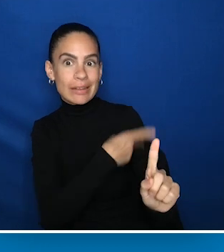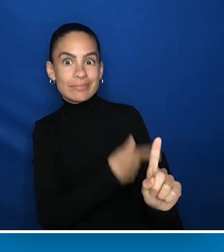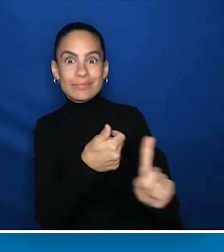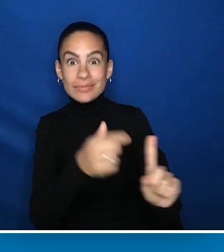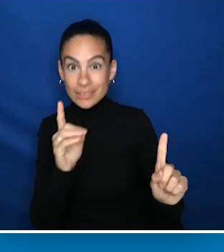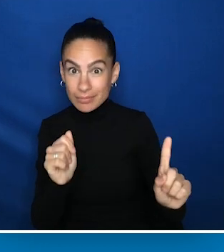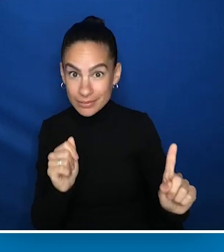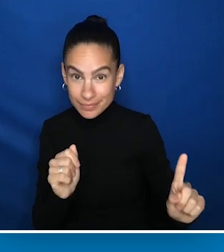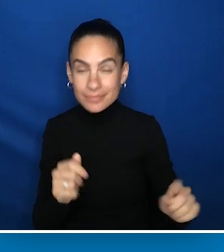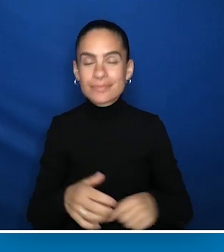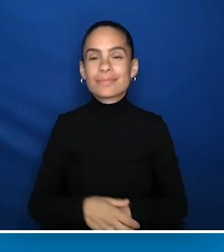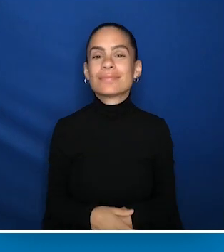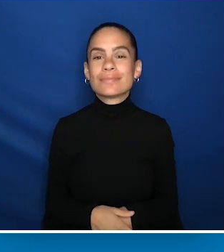for disabled patients.